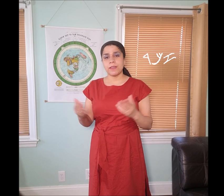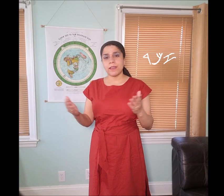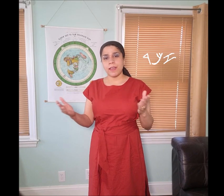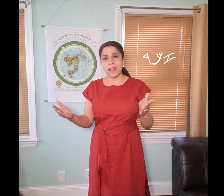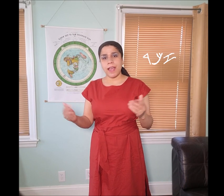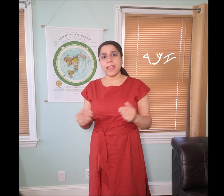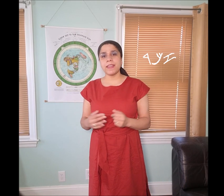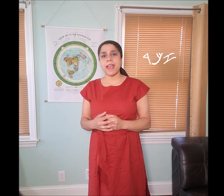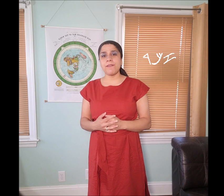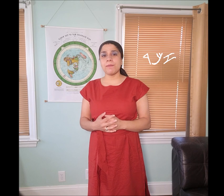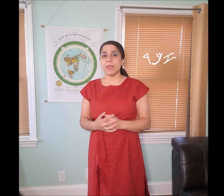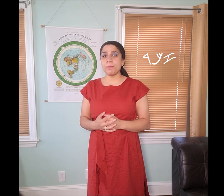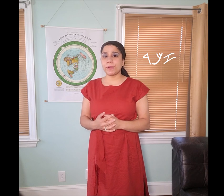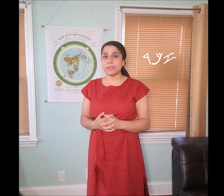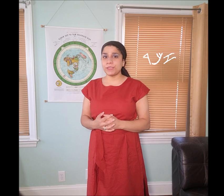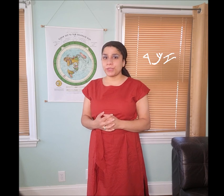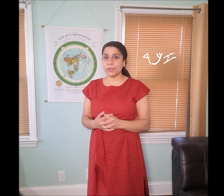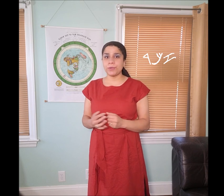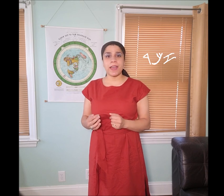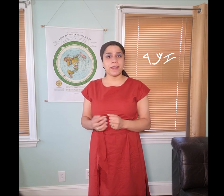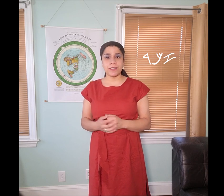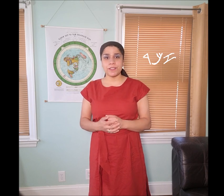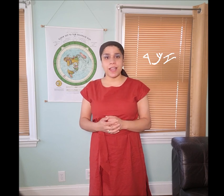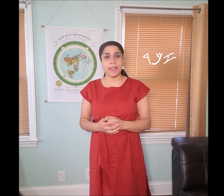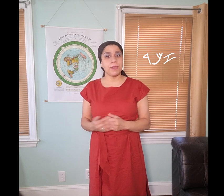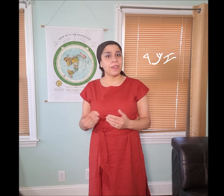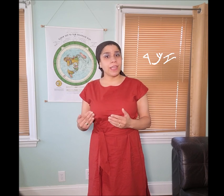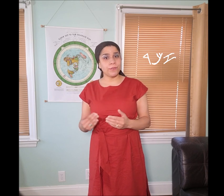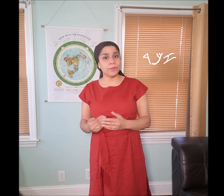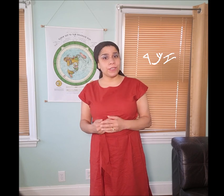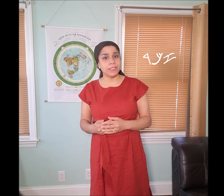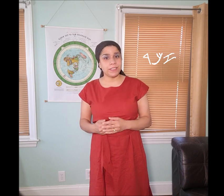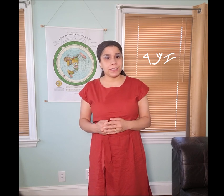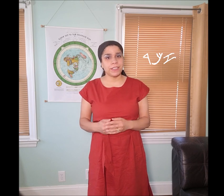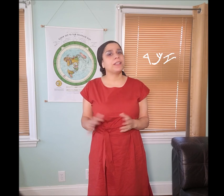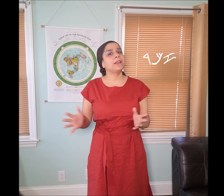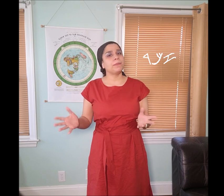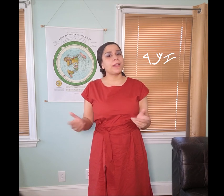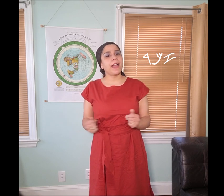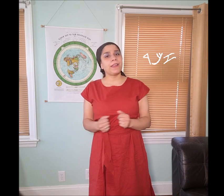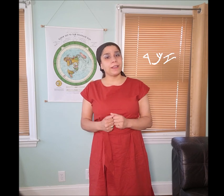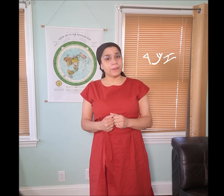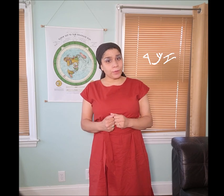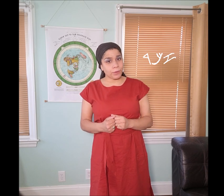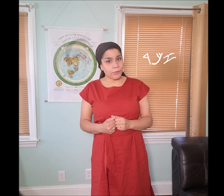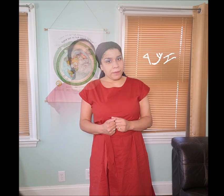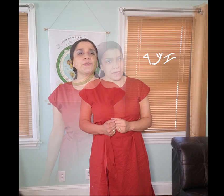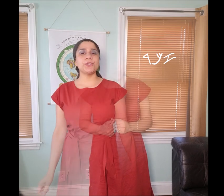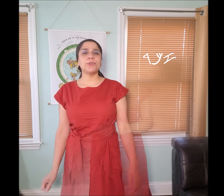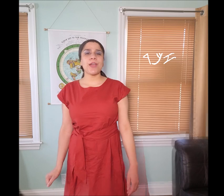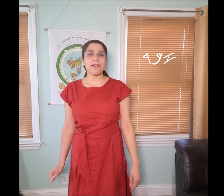I can have a male person show you at another time, if you really need to see it but I will reveal it.